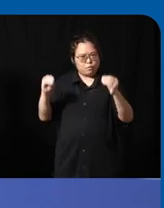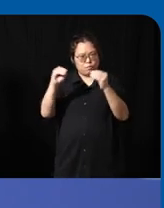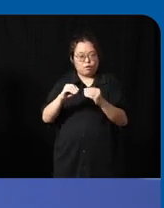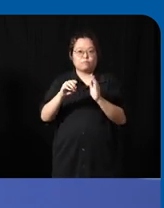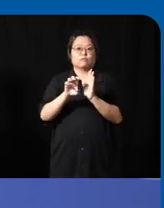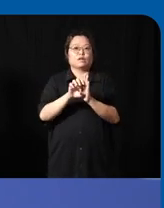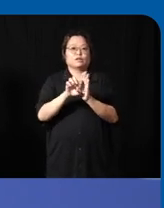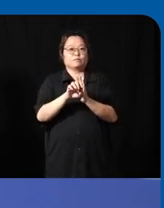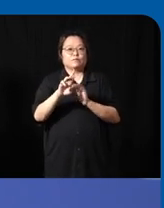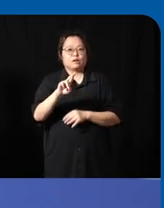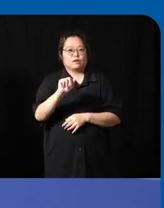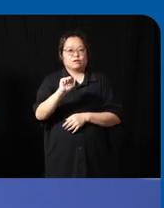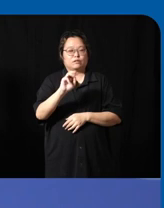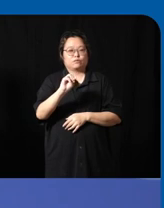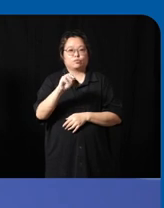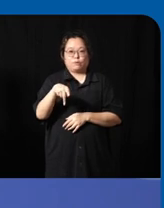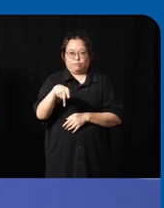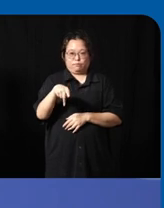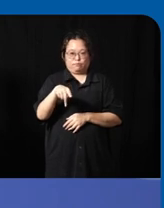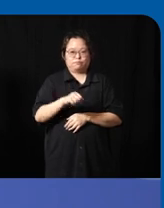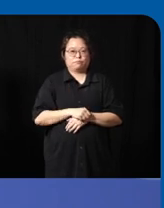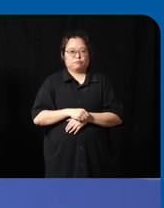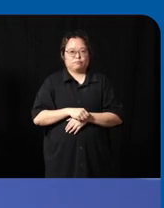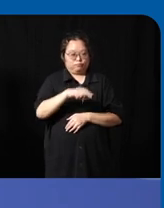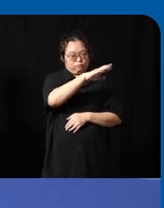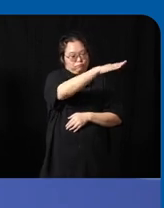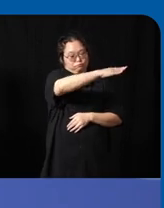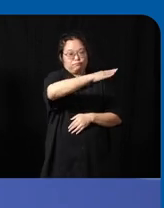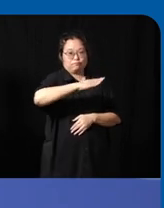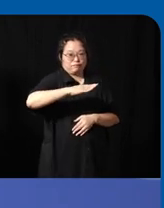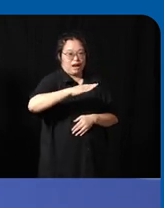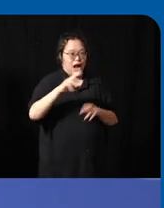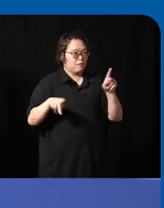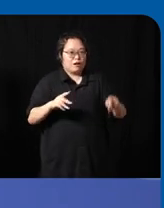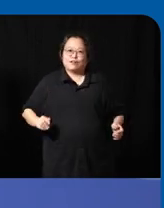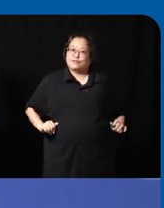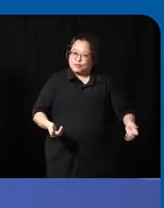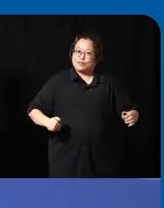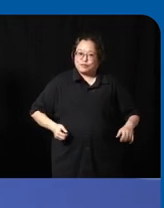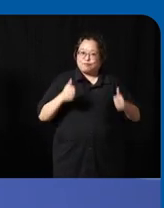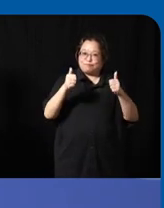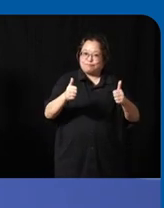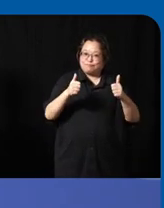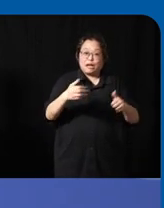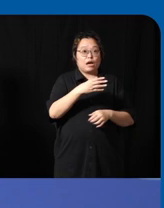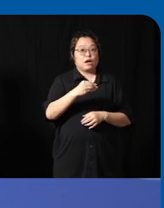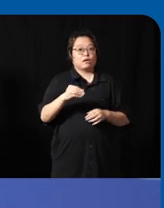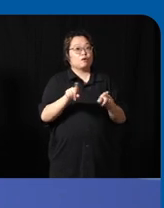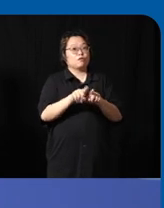the ramp the ramp uh is very helpful for people with wheelchairs but also parents with strollers